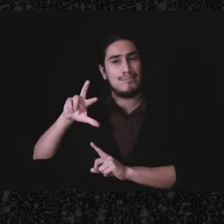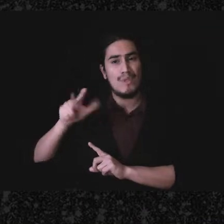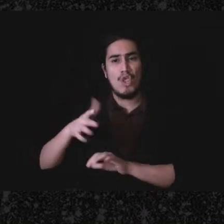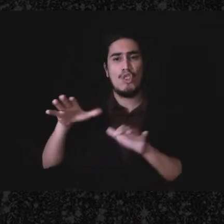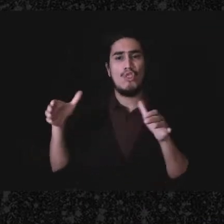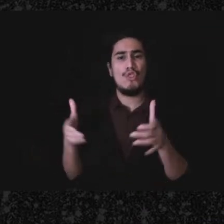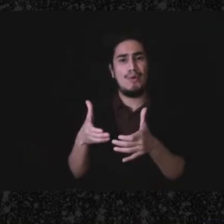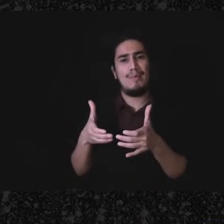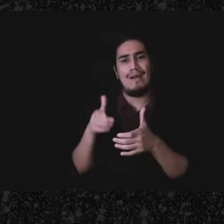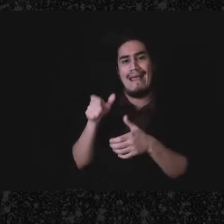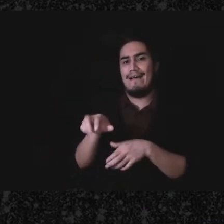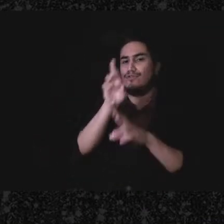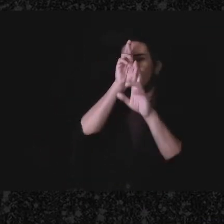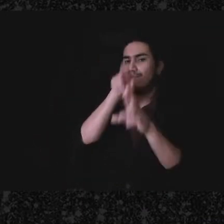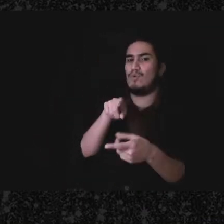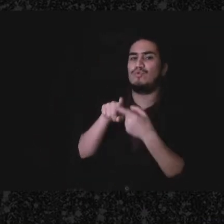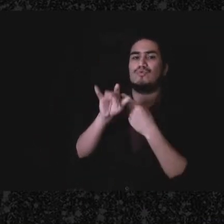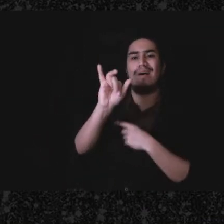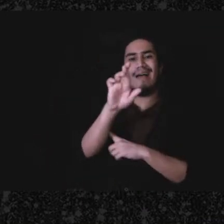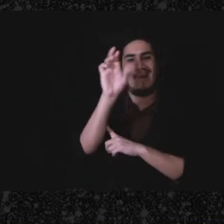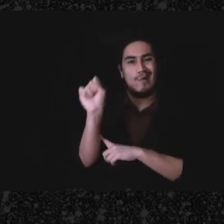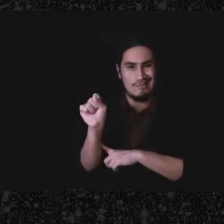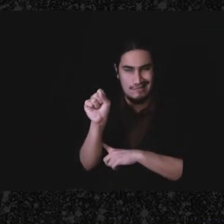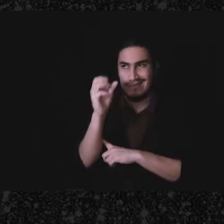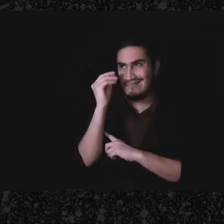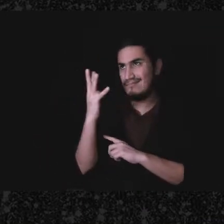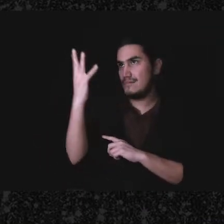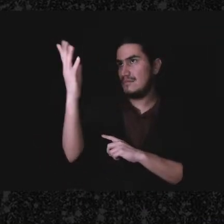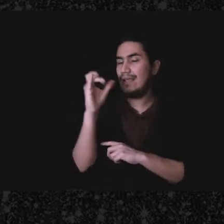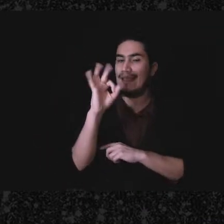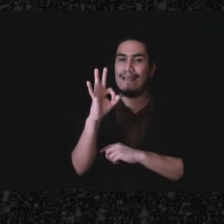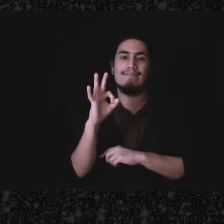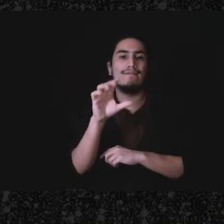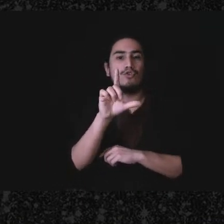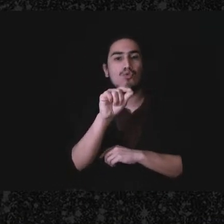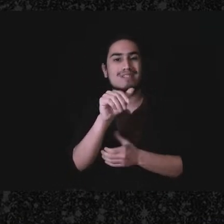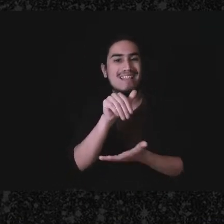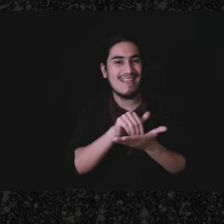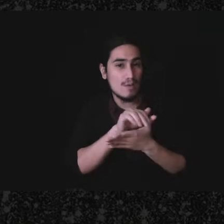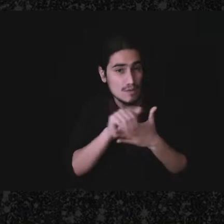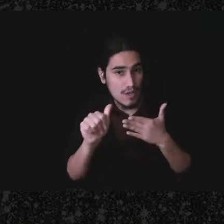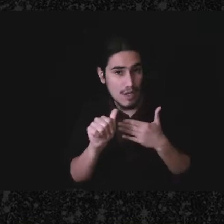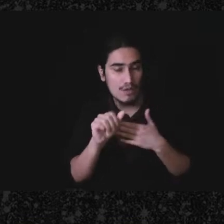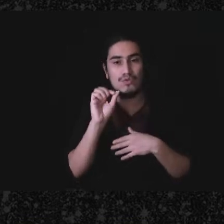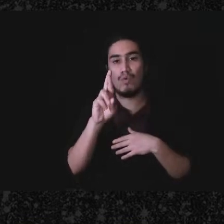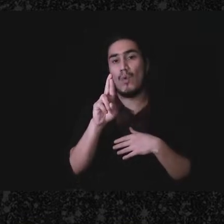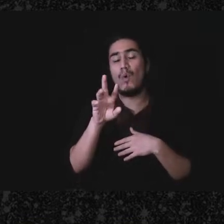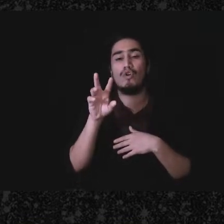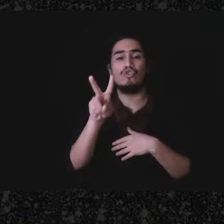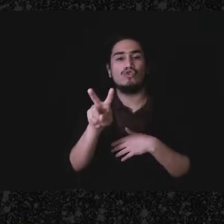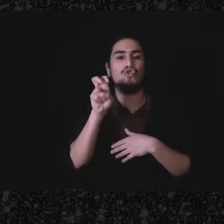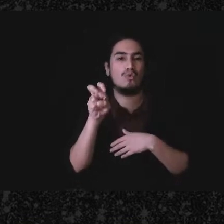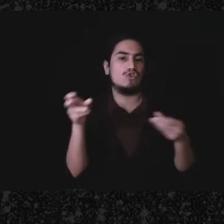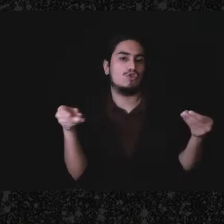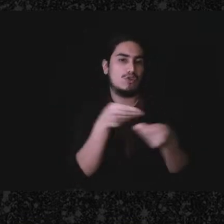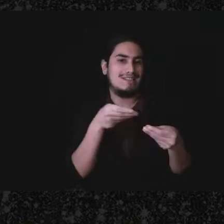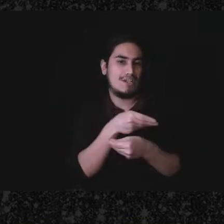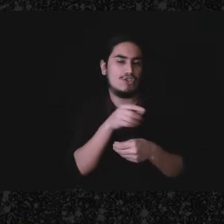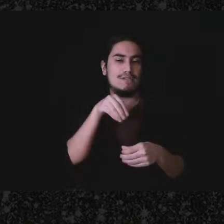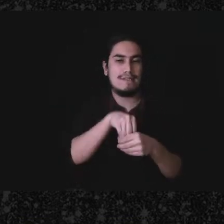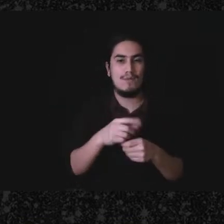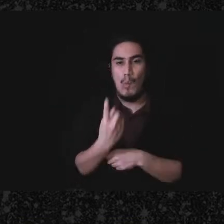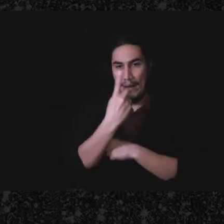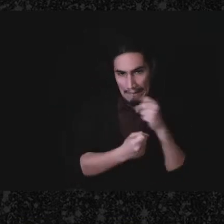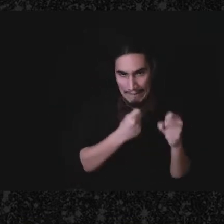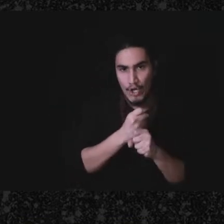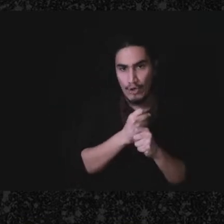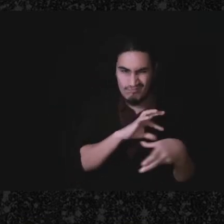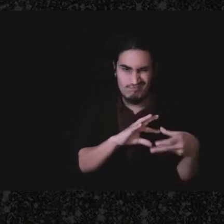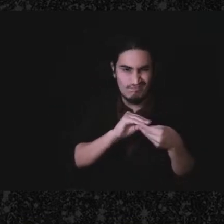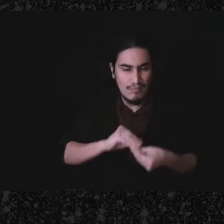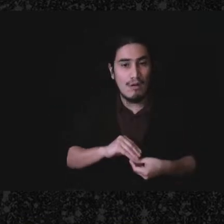report to the IR – IRS if there's 20,000 or 200 transactions in a given year. If the money is a